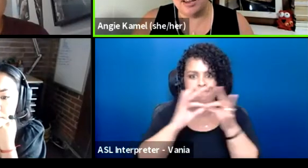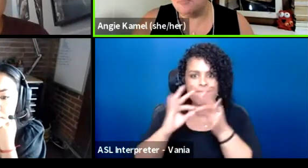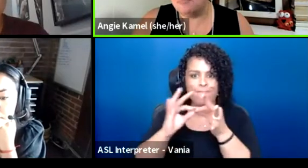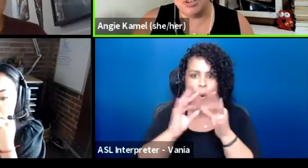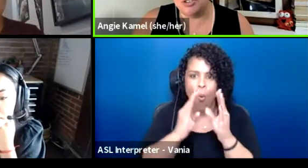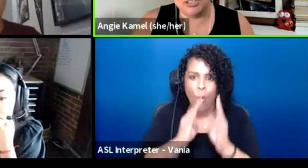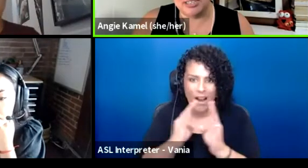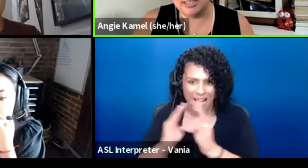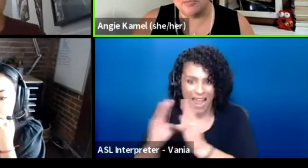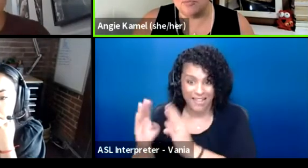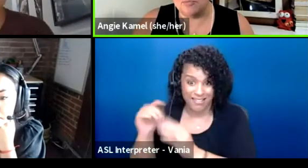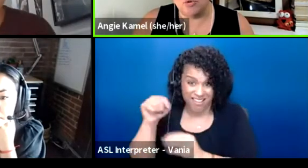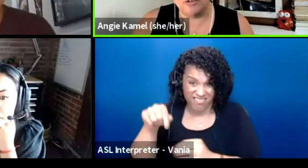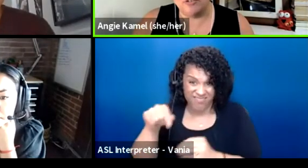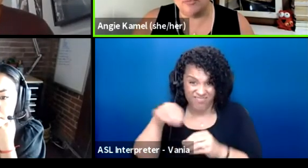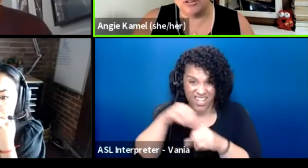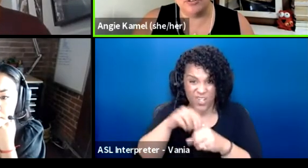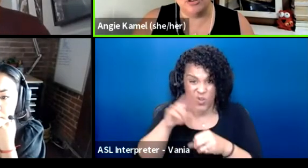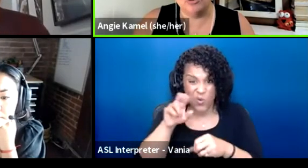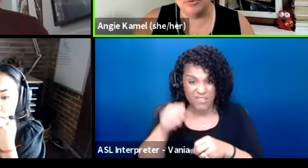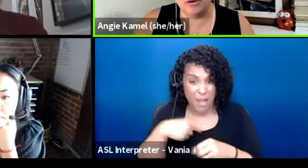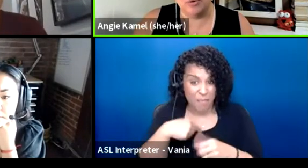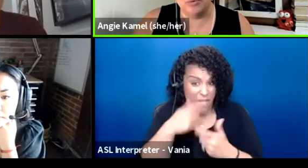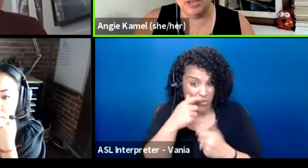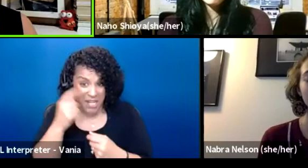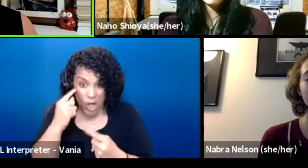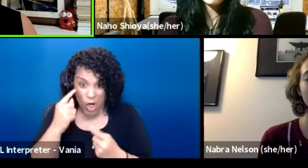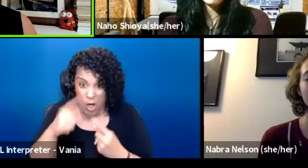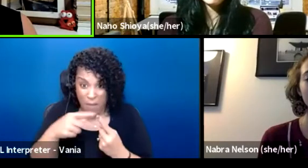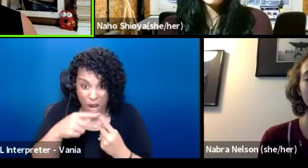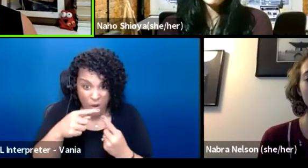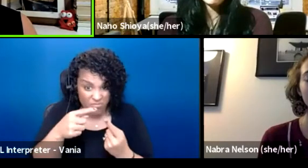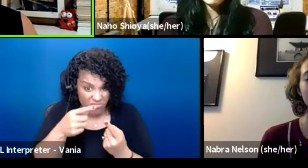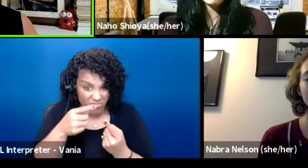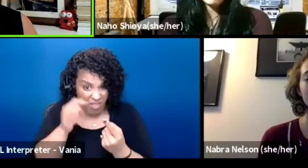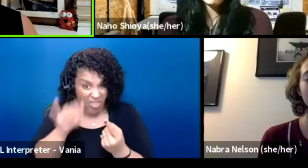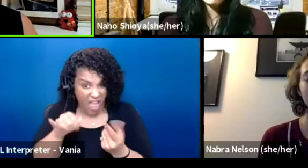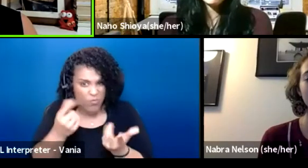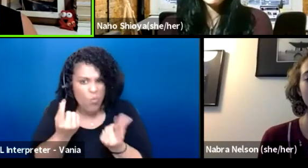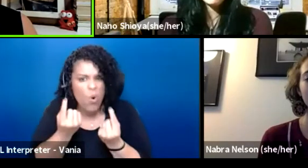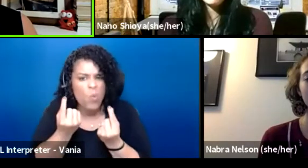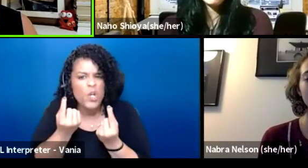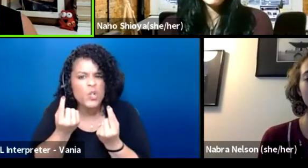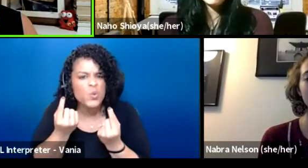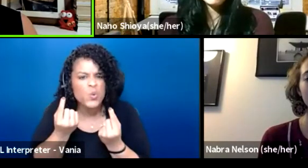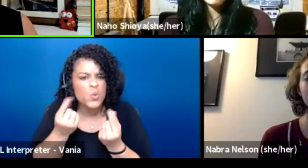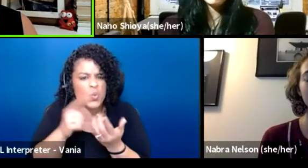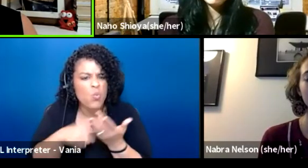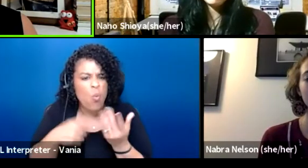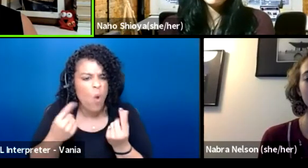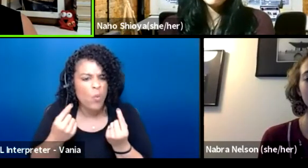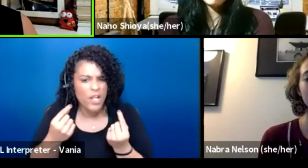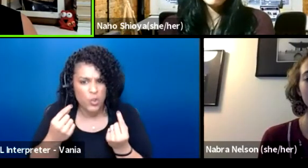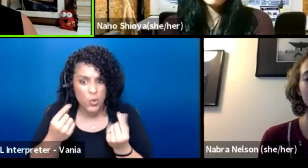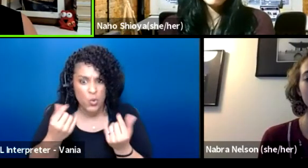And I'm interested to hear more from all of you about what we can do right now